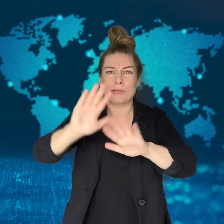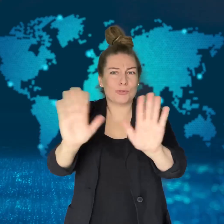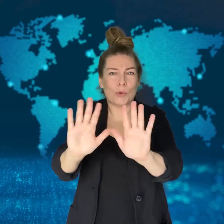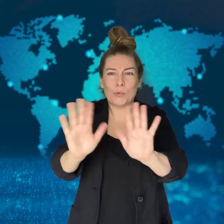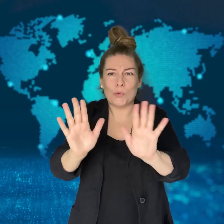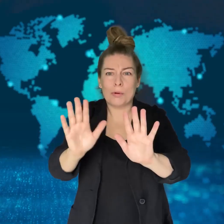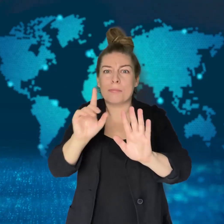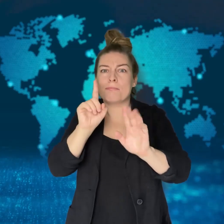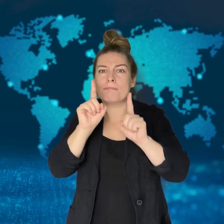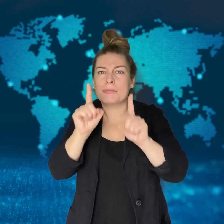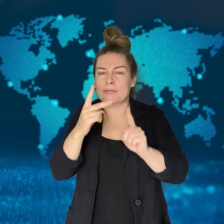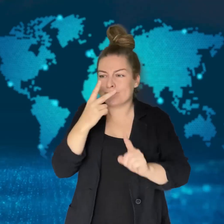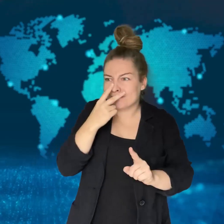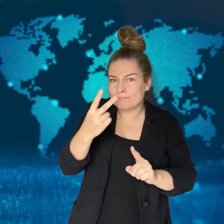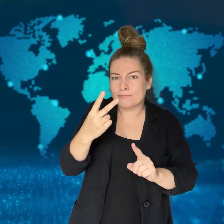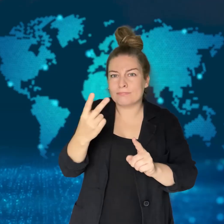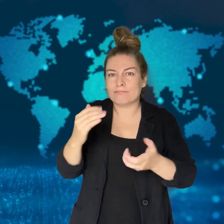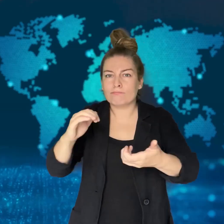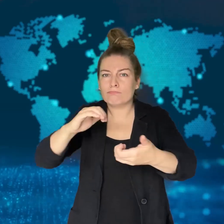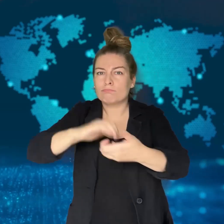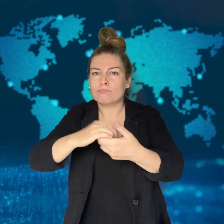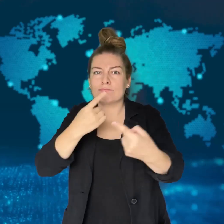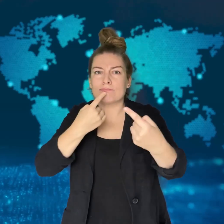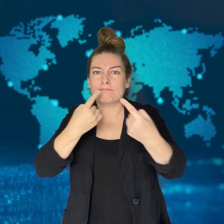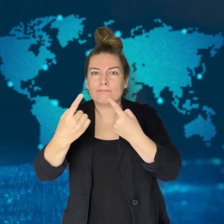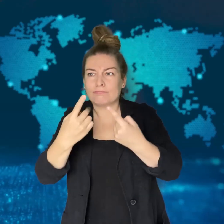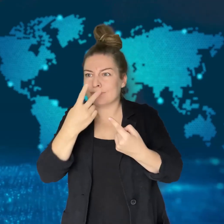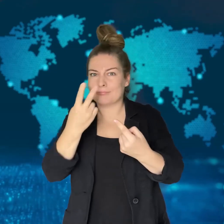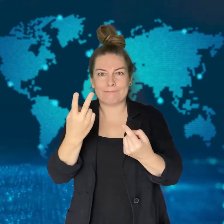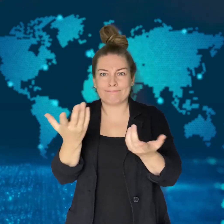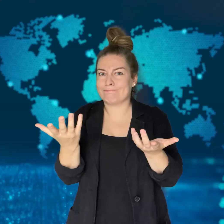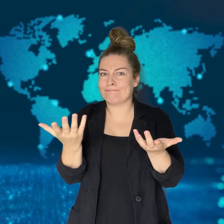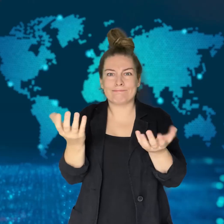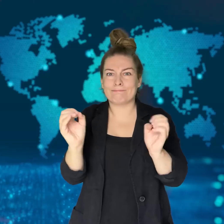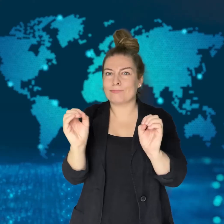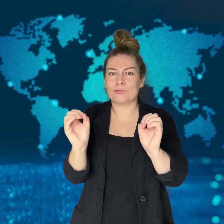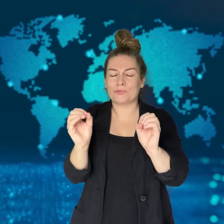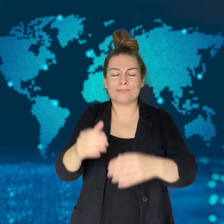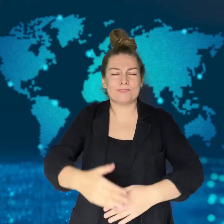but the prospect of an agreement does not seem likely.